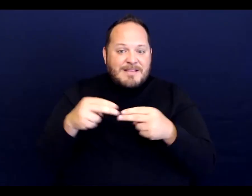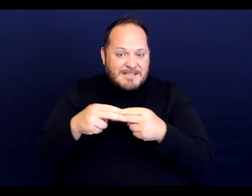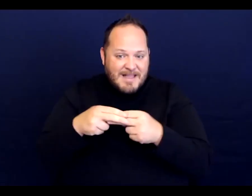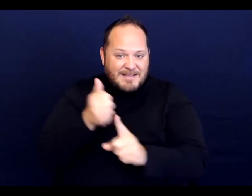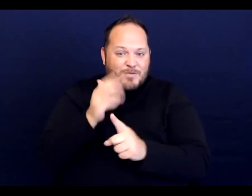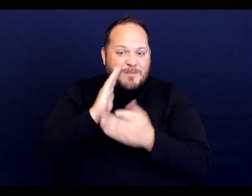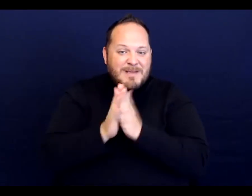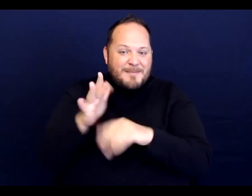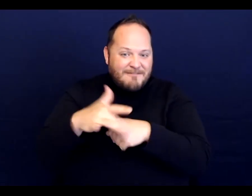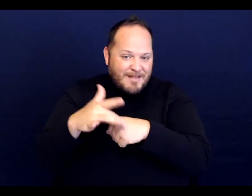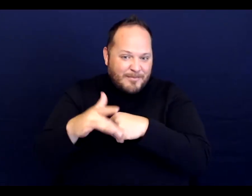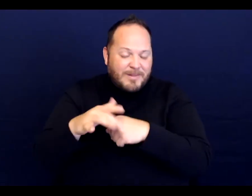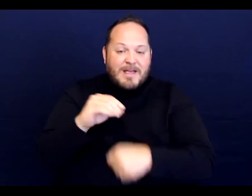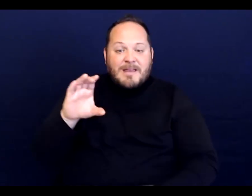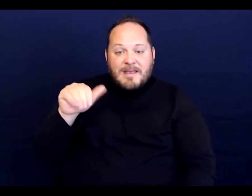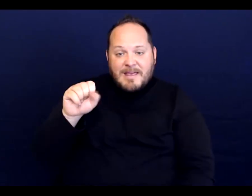and case citations will be made available.